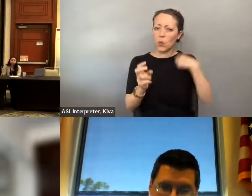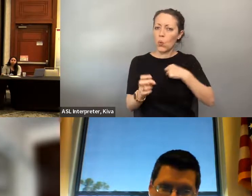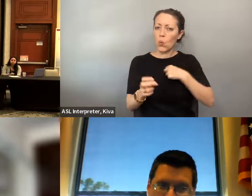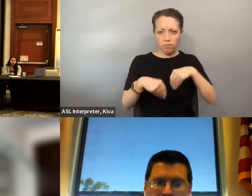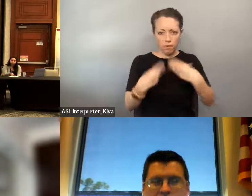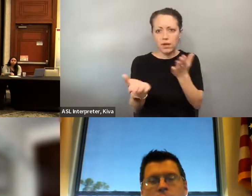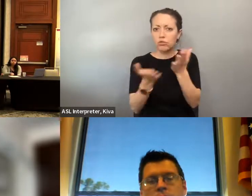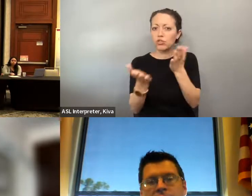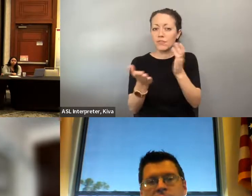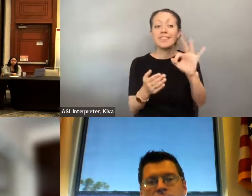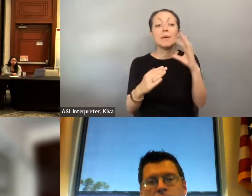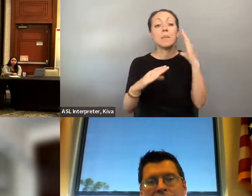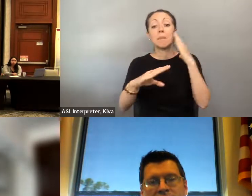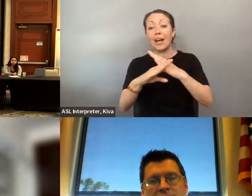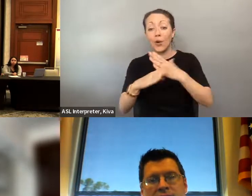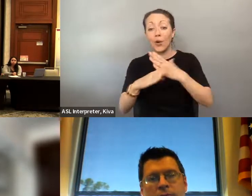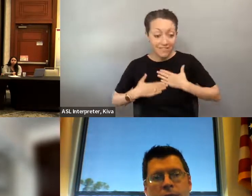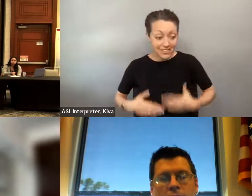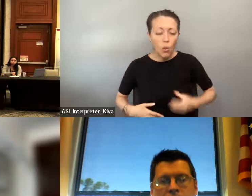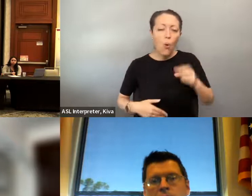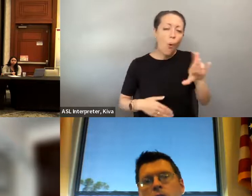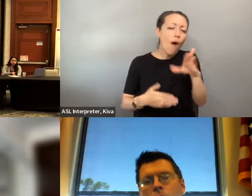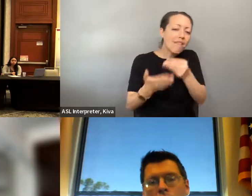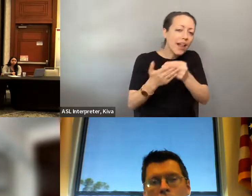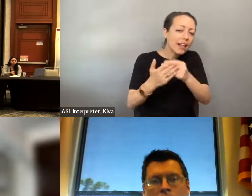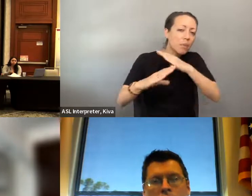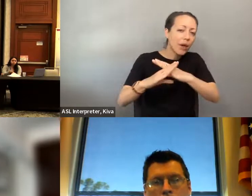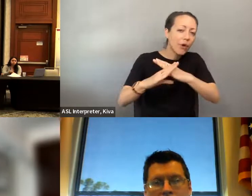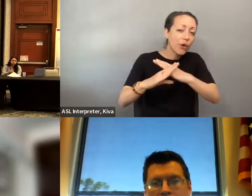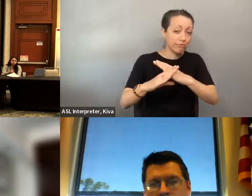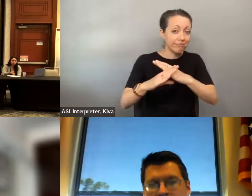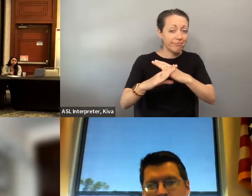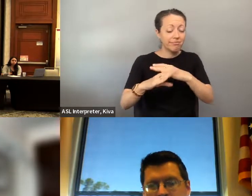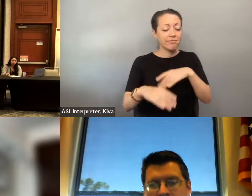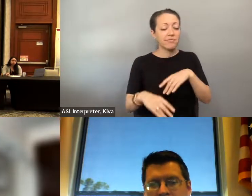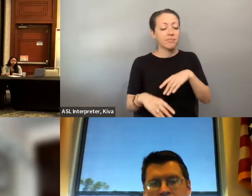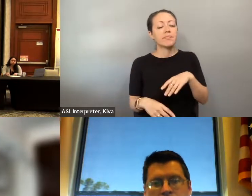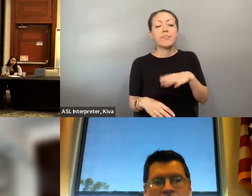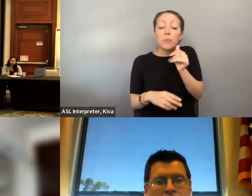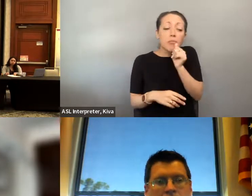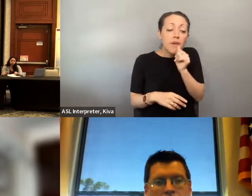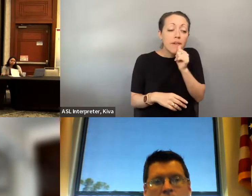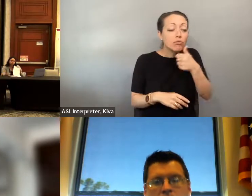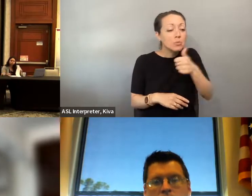so low. Income is also an eligibility that we we provide services for when they are financial. income is also an eligibility that we provide services for when they